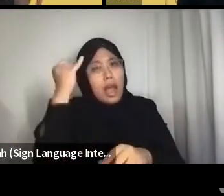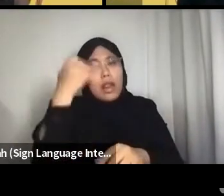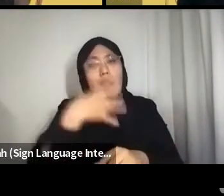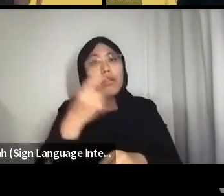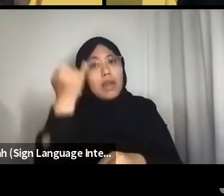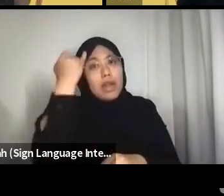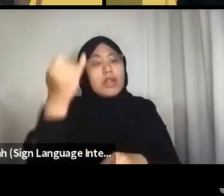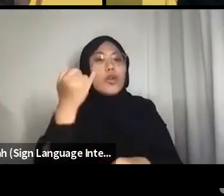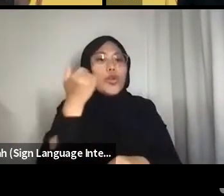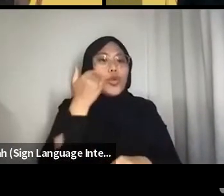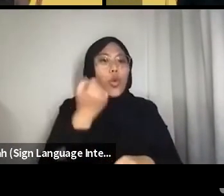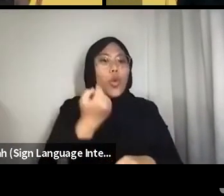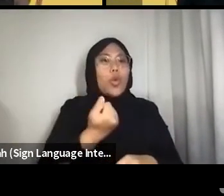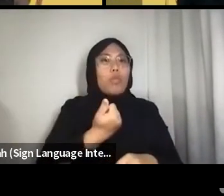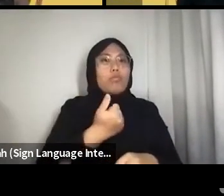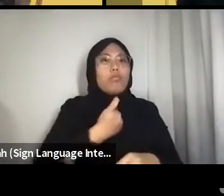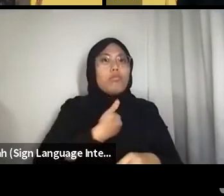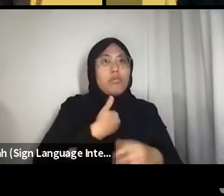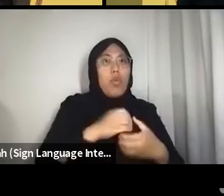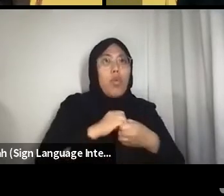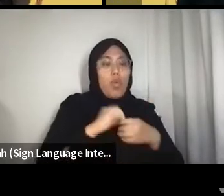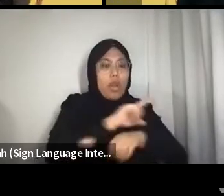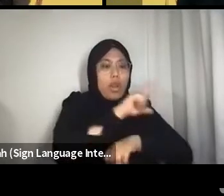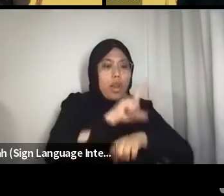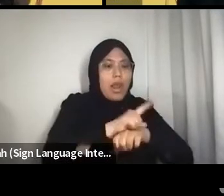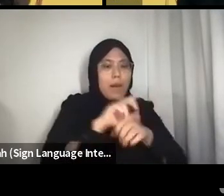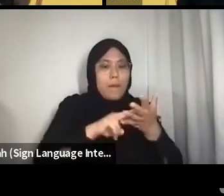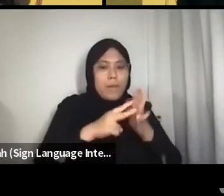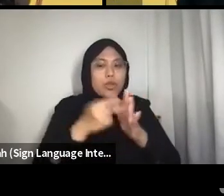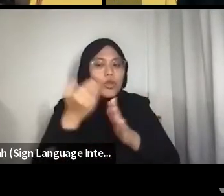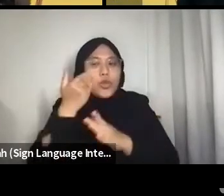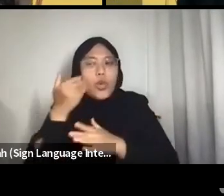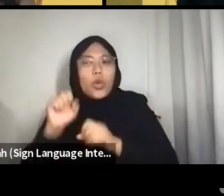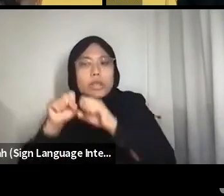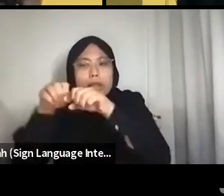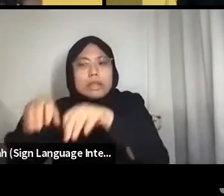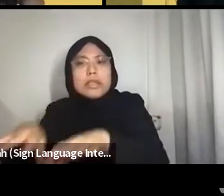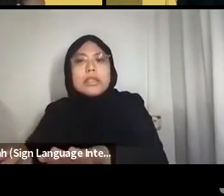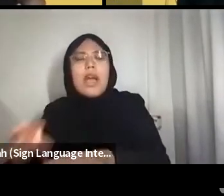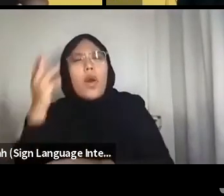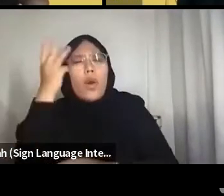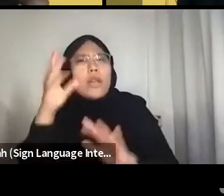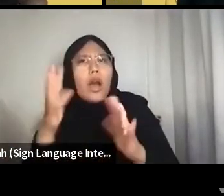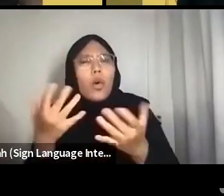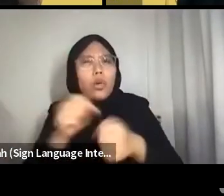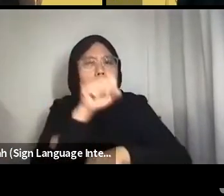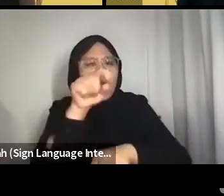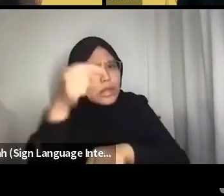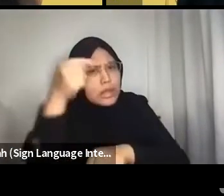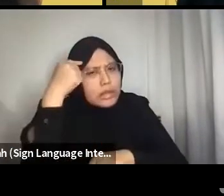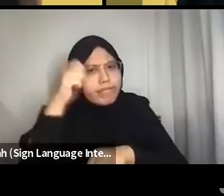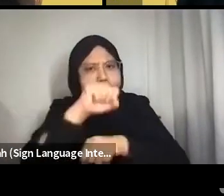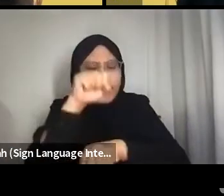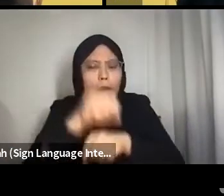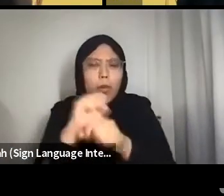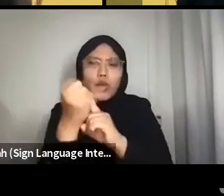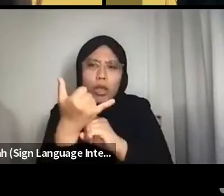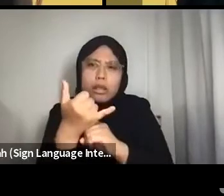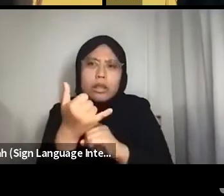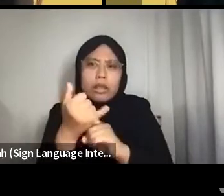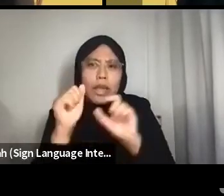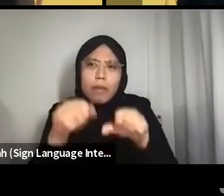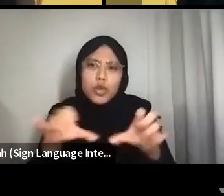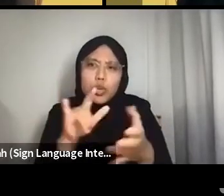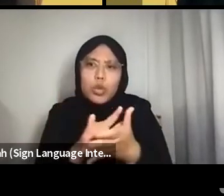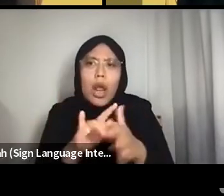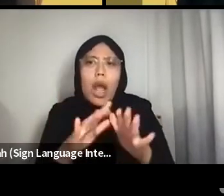And I wonder how do you think Singapore society might be able to do that, to put that into practice?